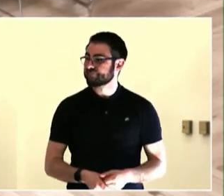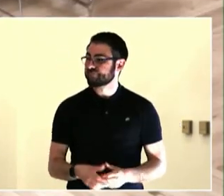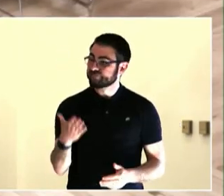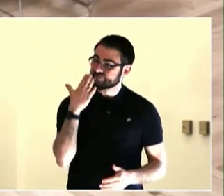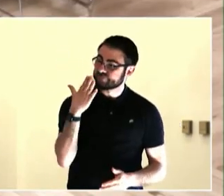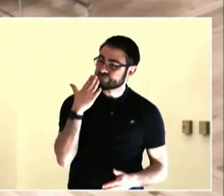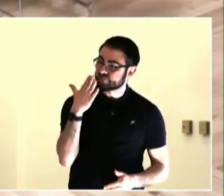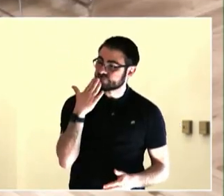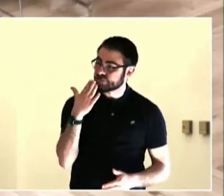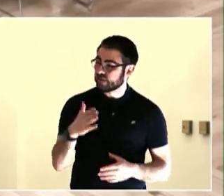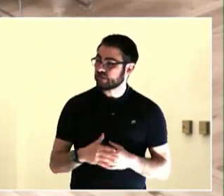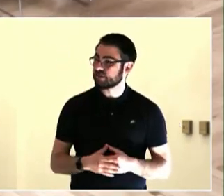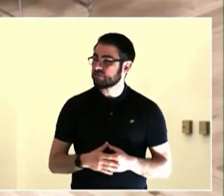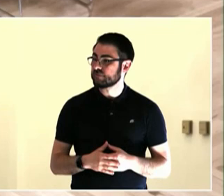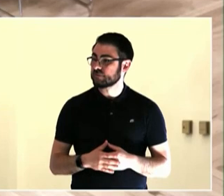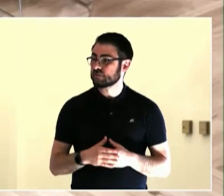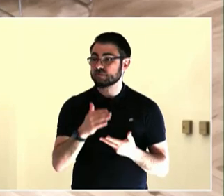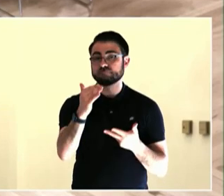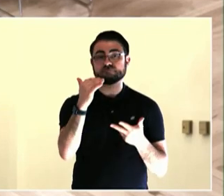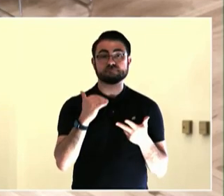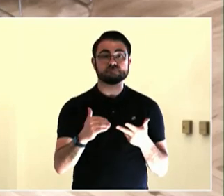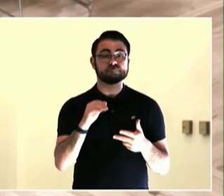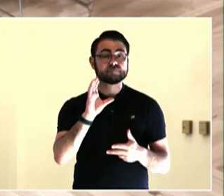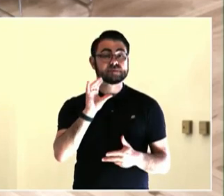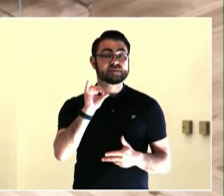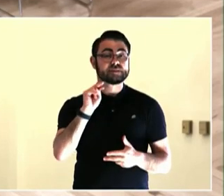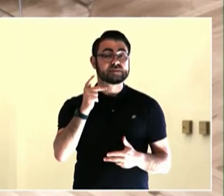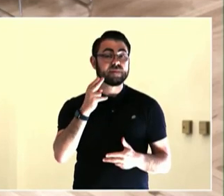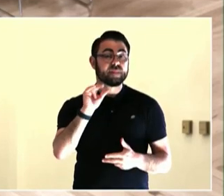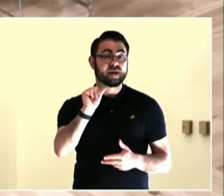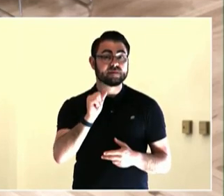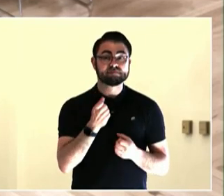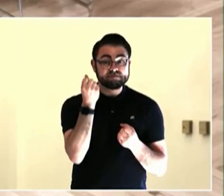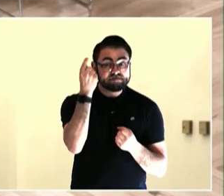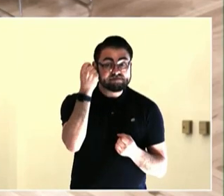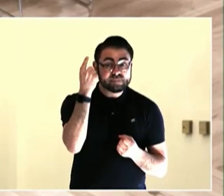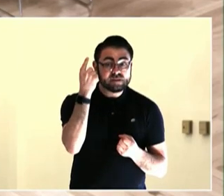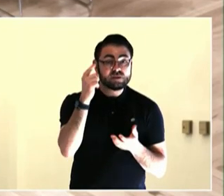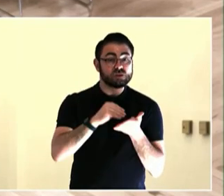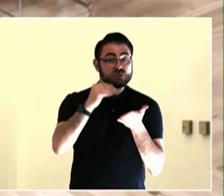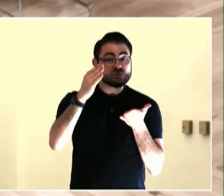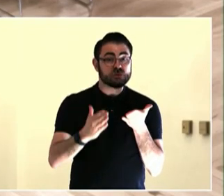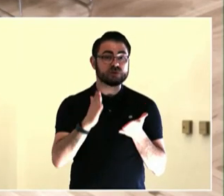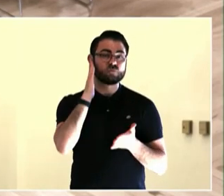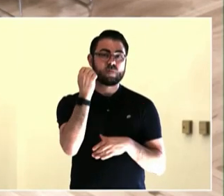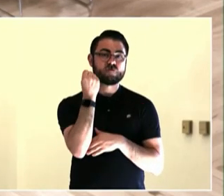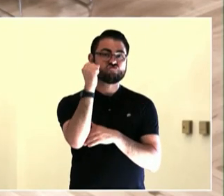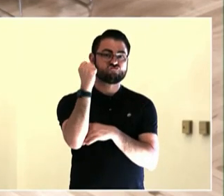Multnomah County or the City of Portland so they have access to transit and can access libraries